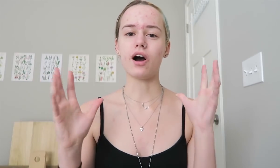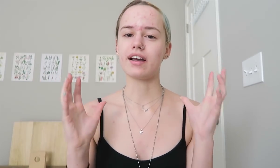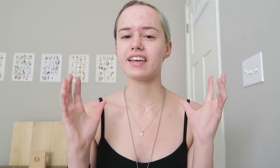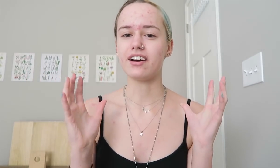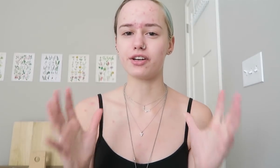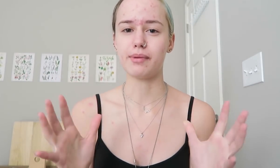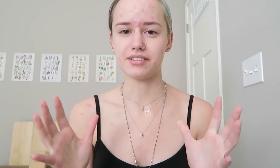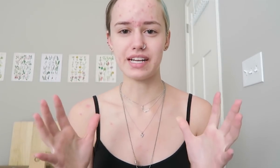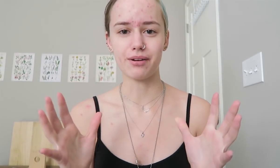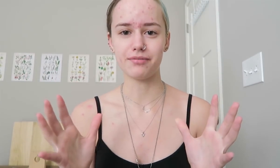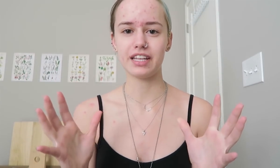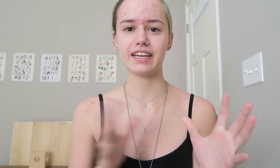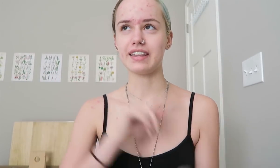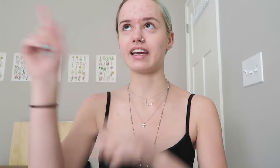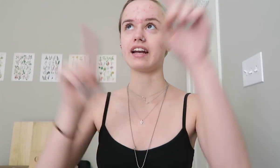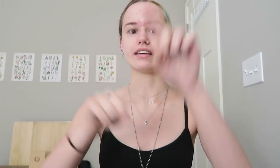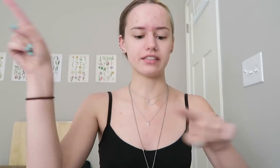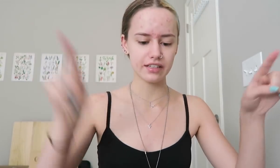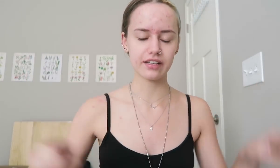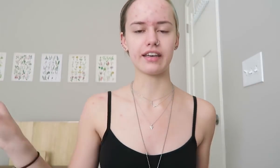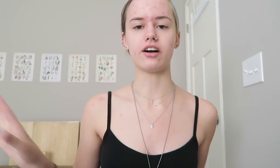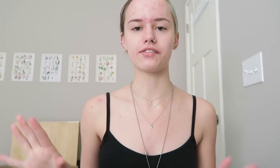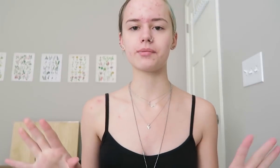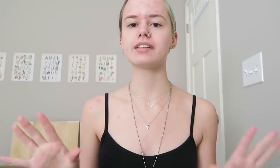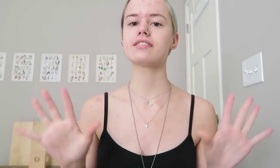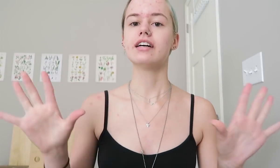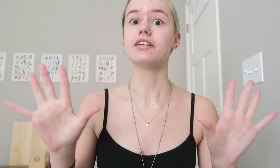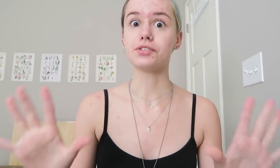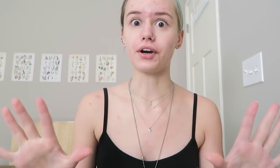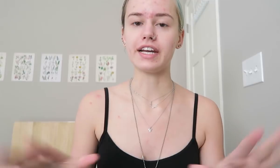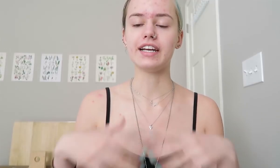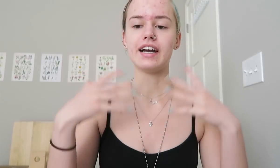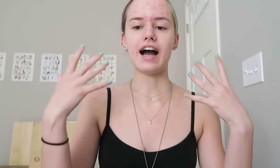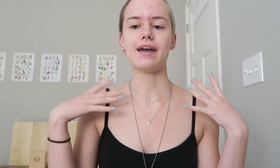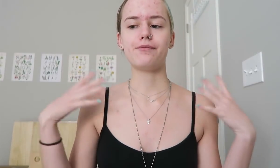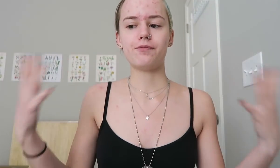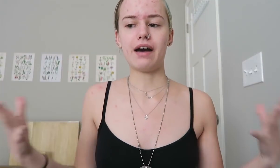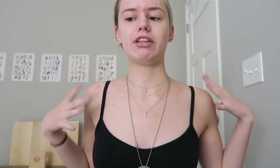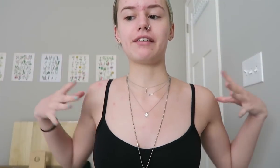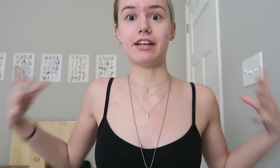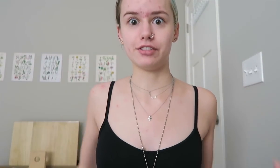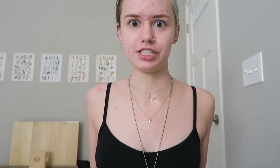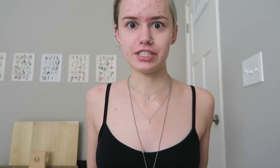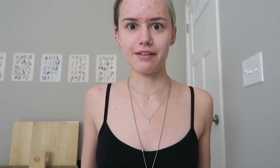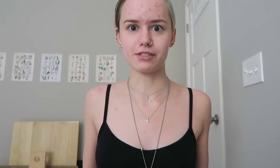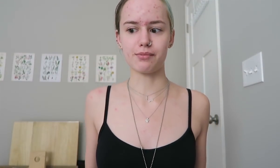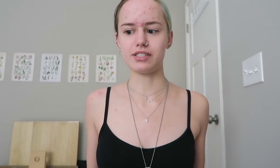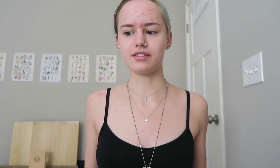I'm like talking at a hundred miles per hour and I feel kinda like.... all over the place. Sorry, I have a lot of energy today for some reason.